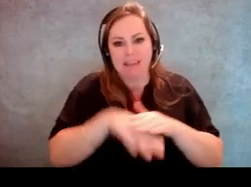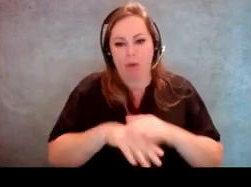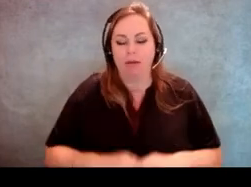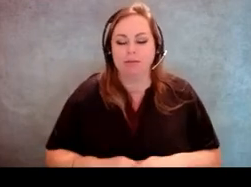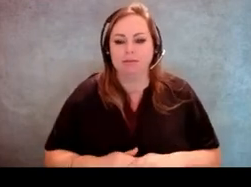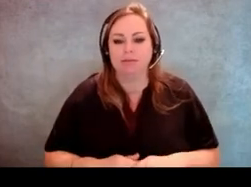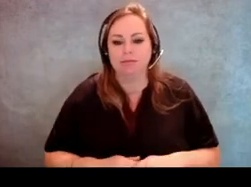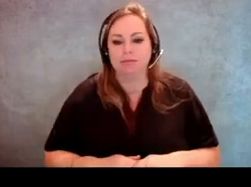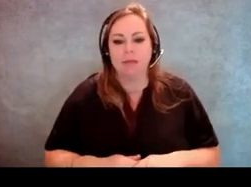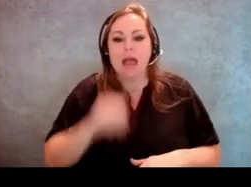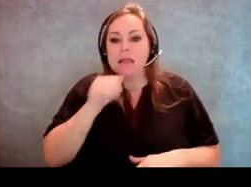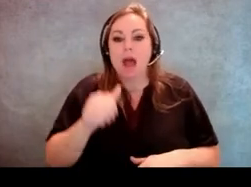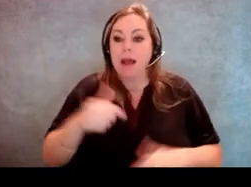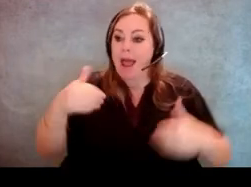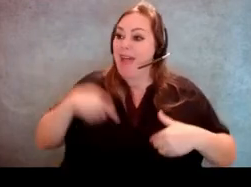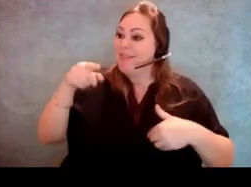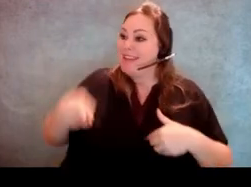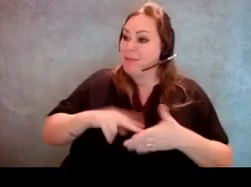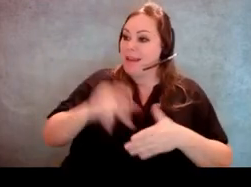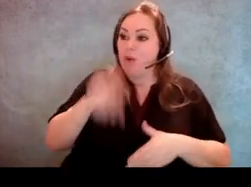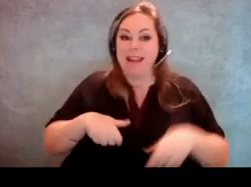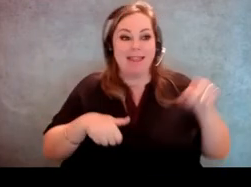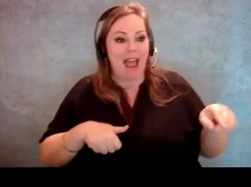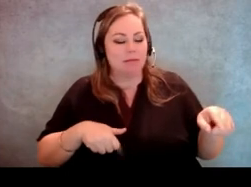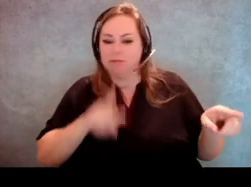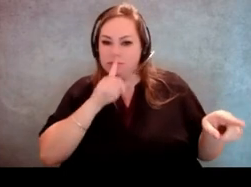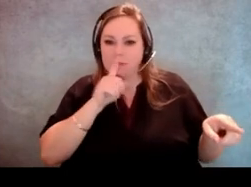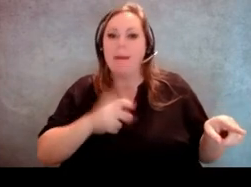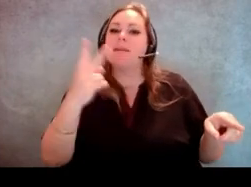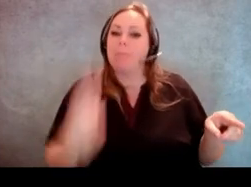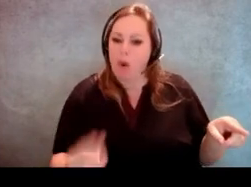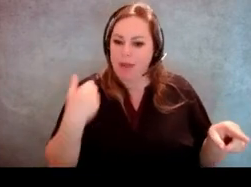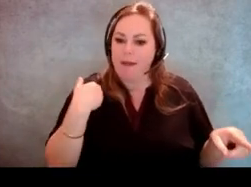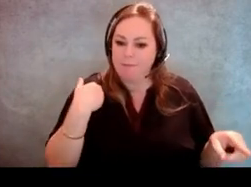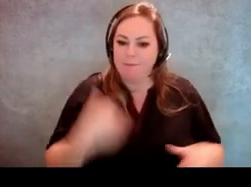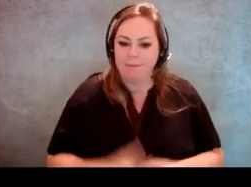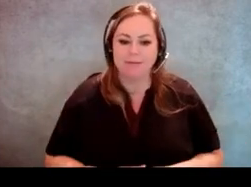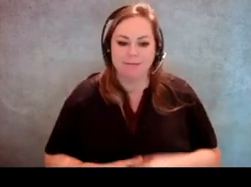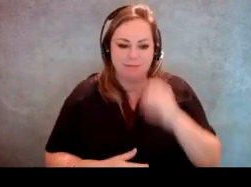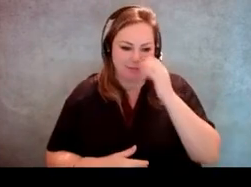It's not an either or sort of thing. [Jeff Miller] It's a both. [Molly Broadway] It's a both.